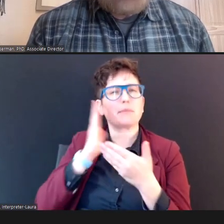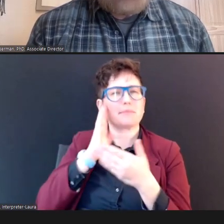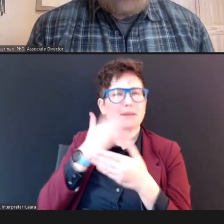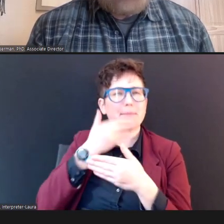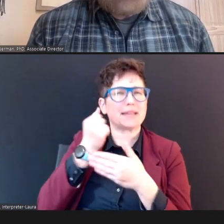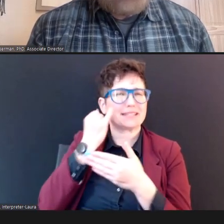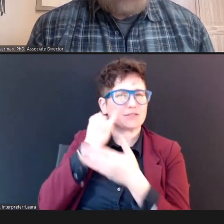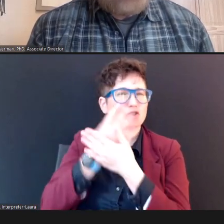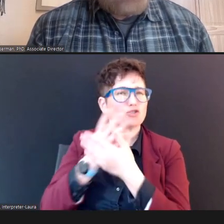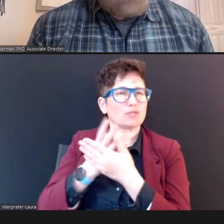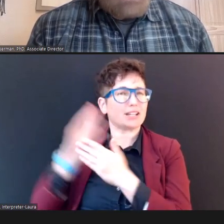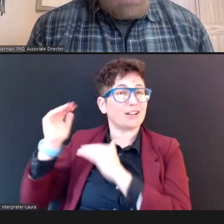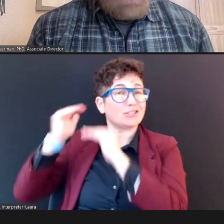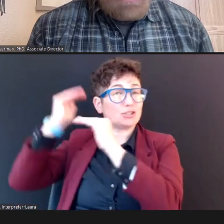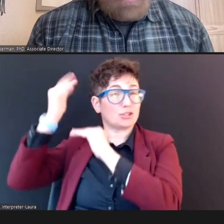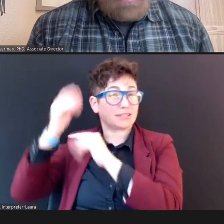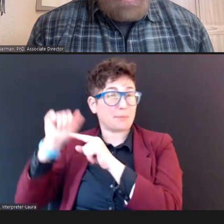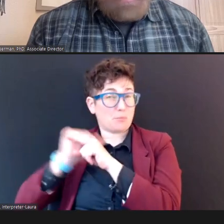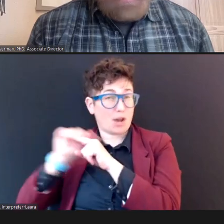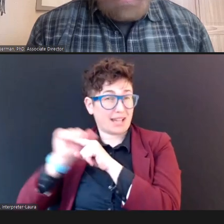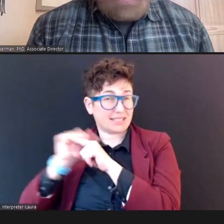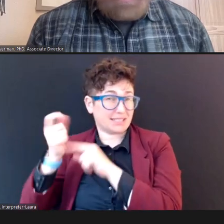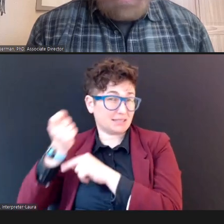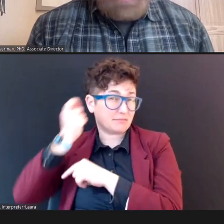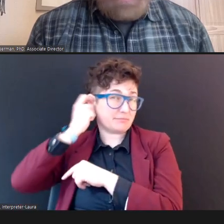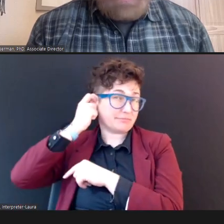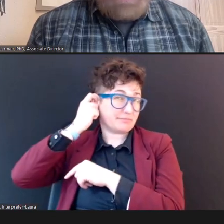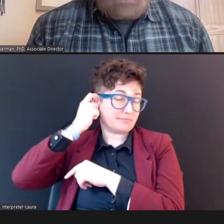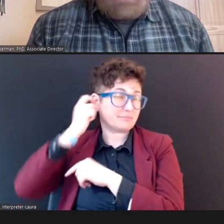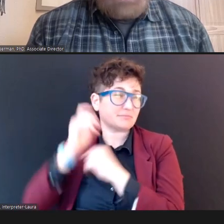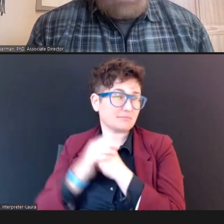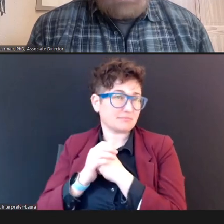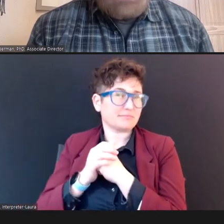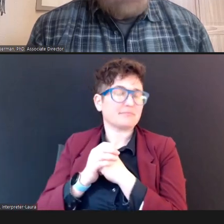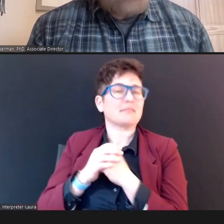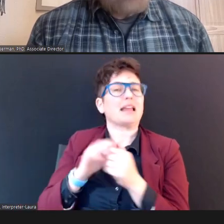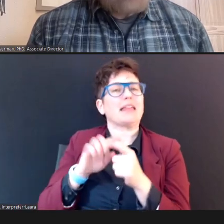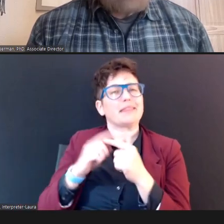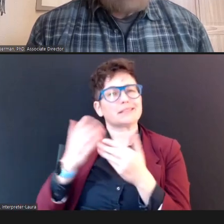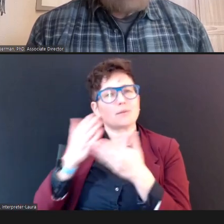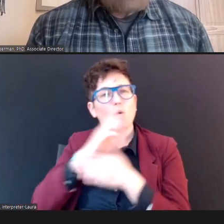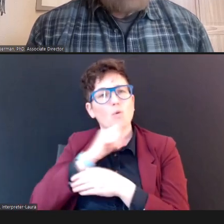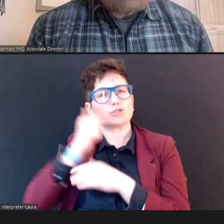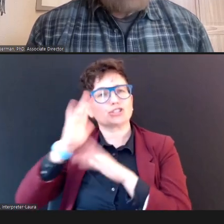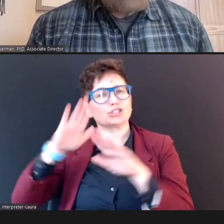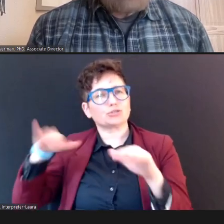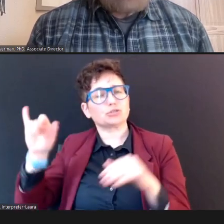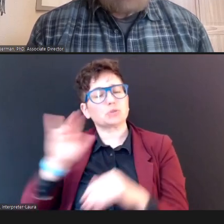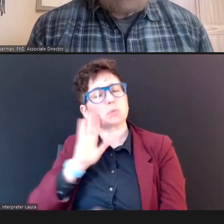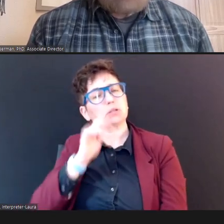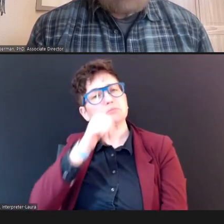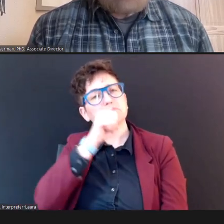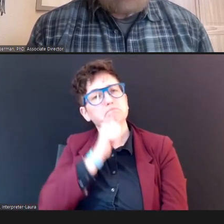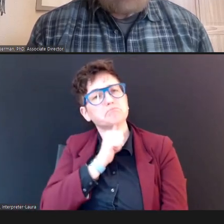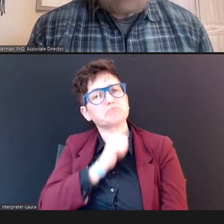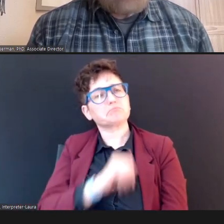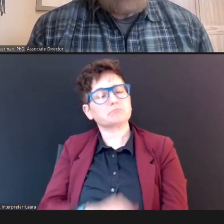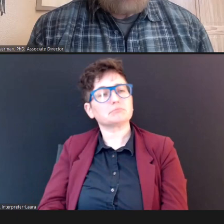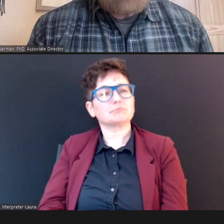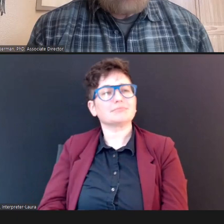and practice placement, then I would go to some of the older children that will tolerate it well and then move down to the younger